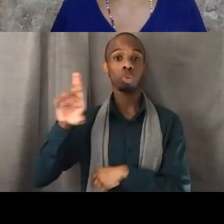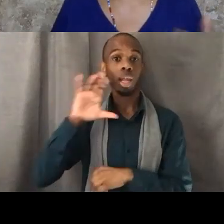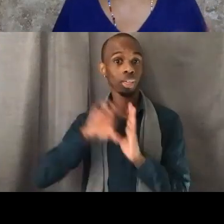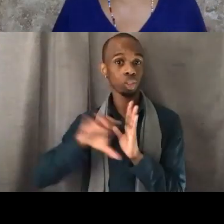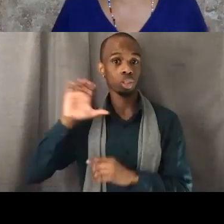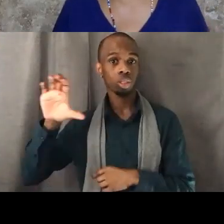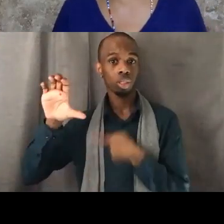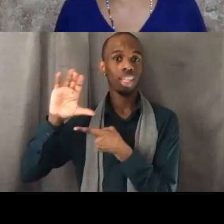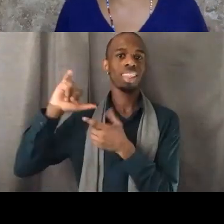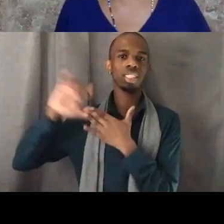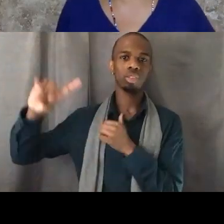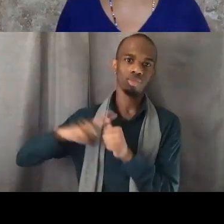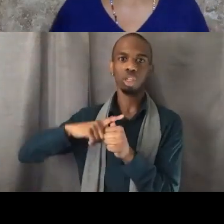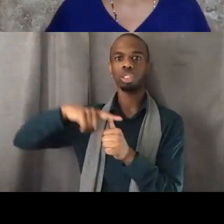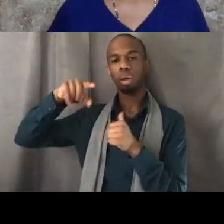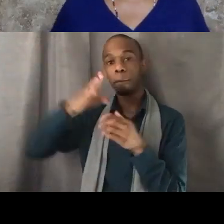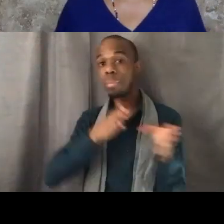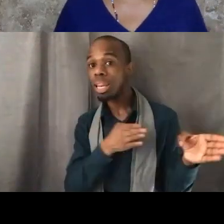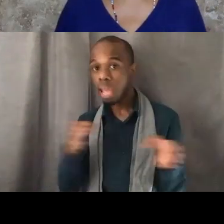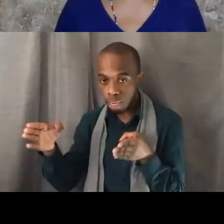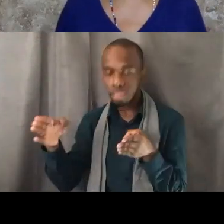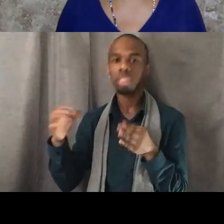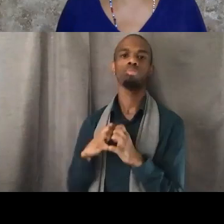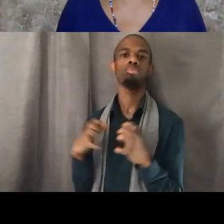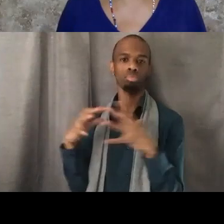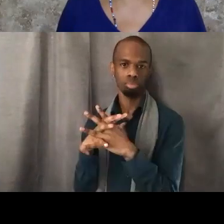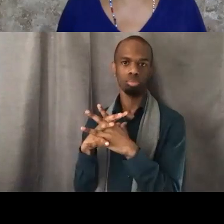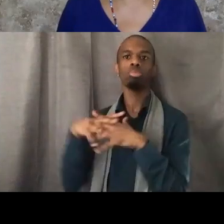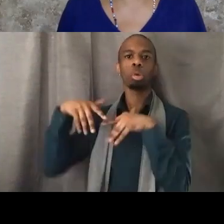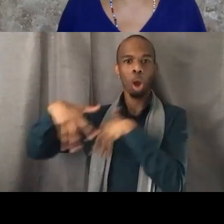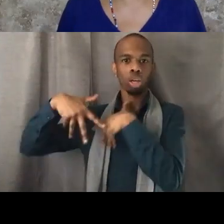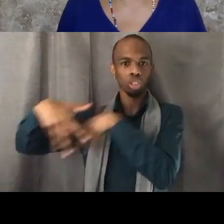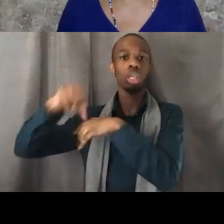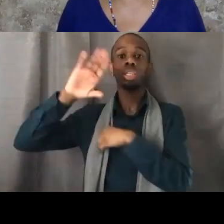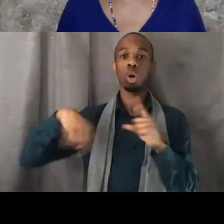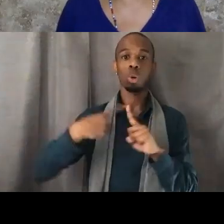Initially when we convened, we were calling ourselves Justice for Trayvon Martin LA.